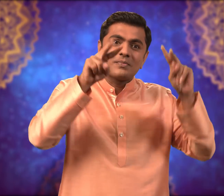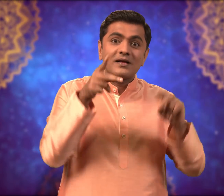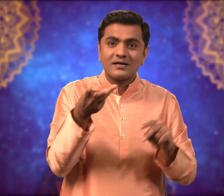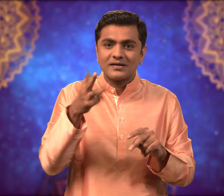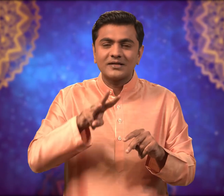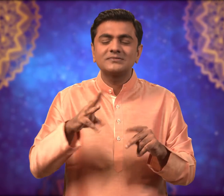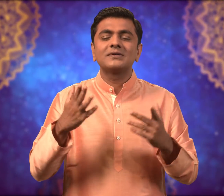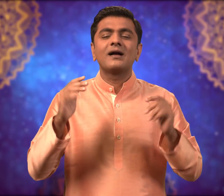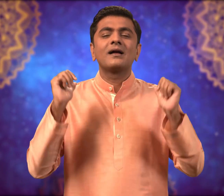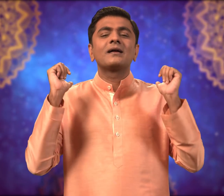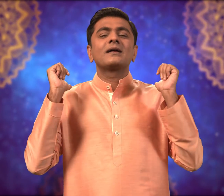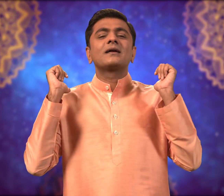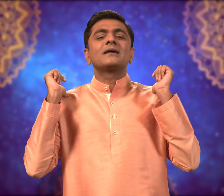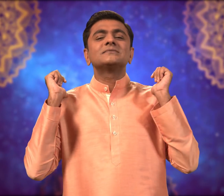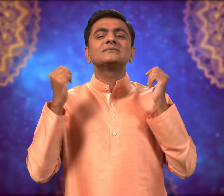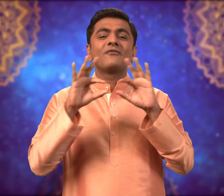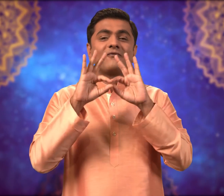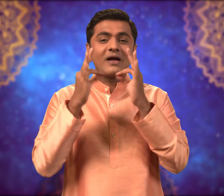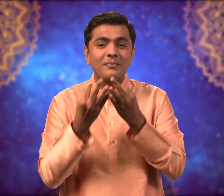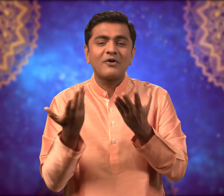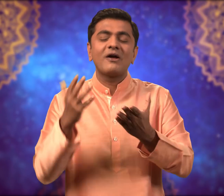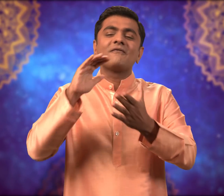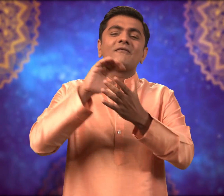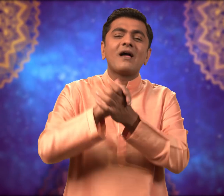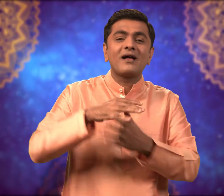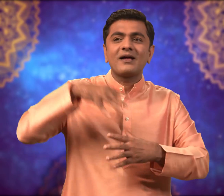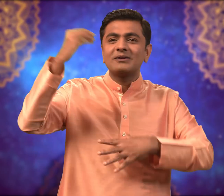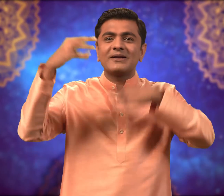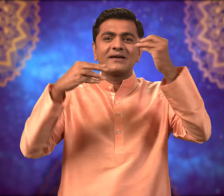Now for three days you can relax with family, friends and enjoy yourself.